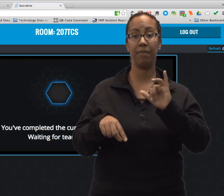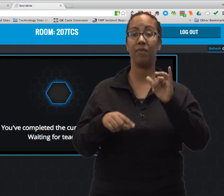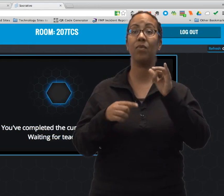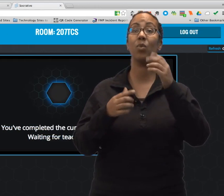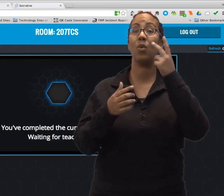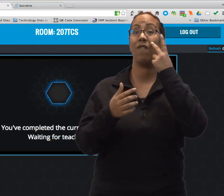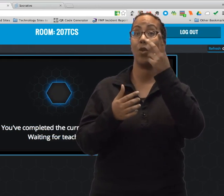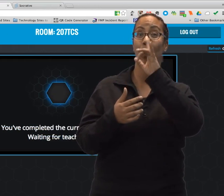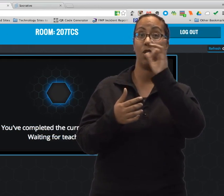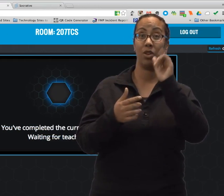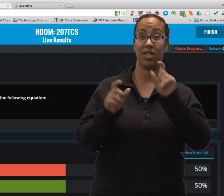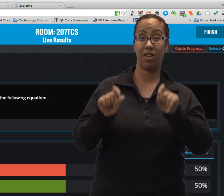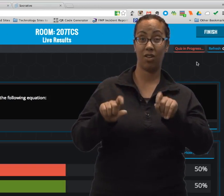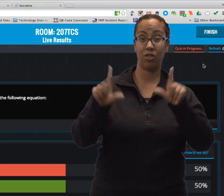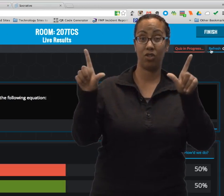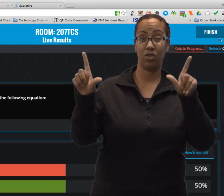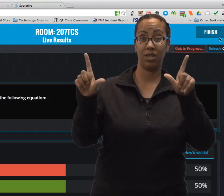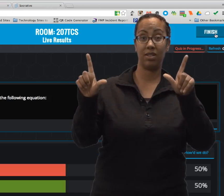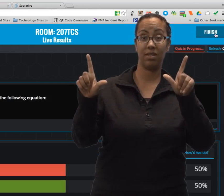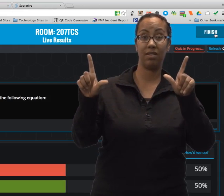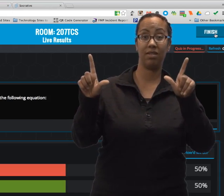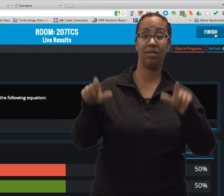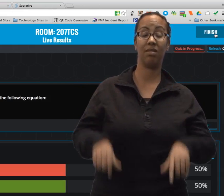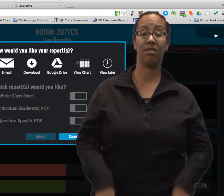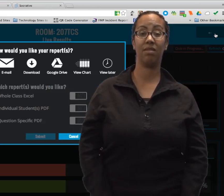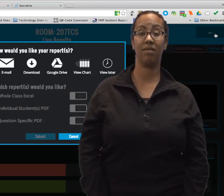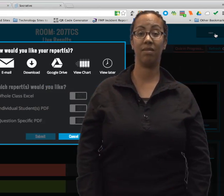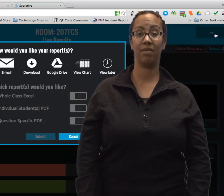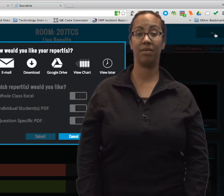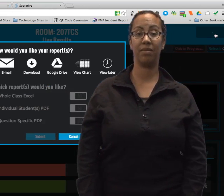You can print the report just like before, or you can see what it looks like on screen.